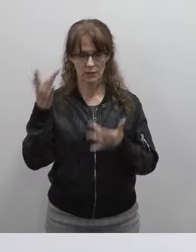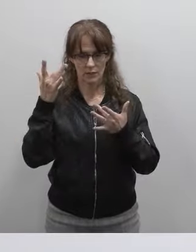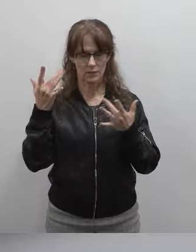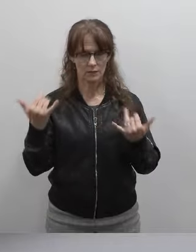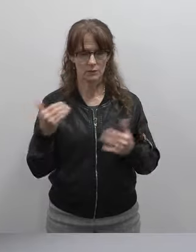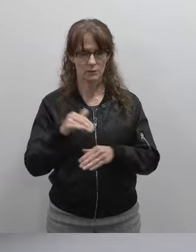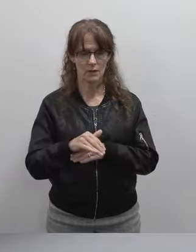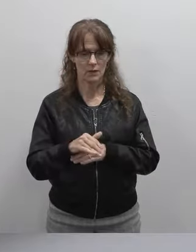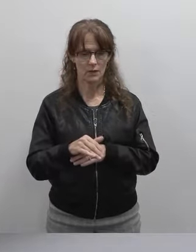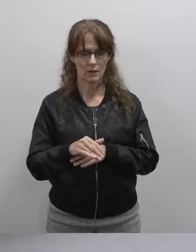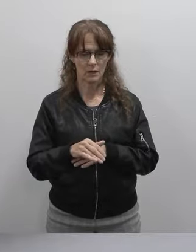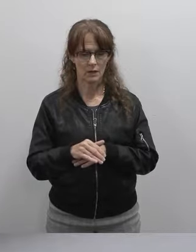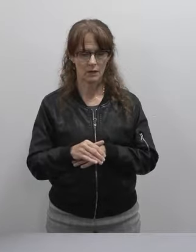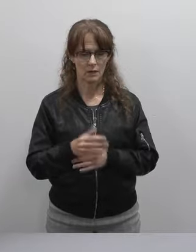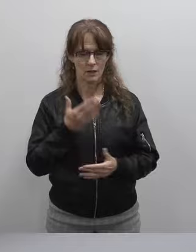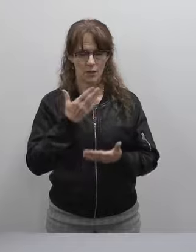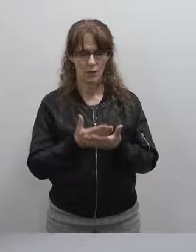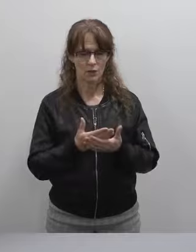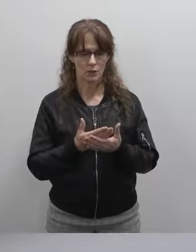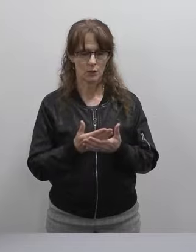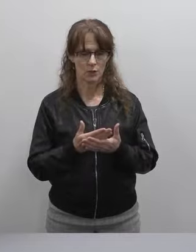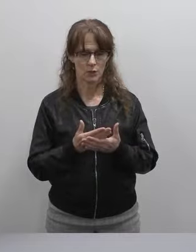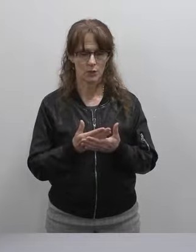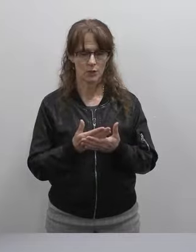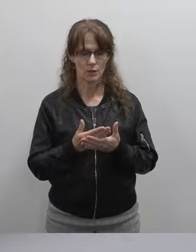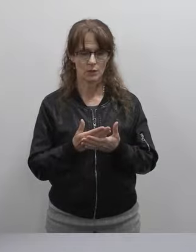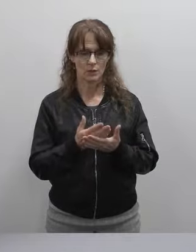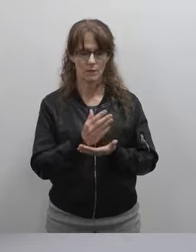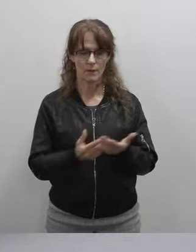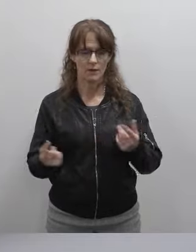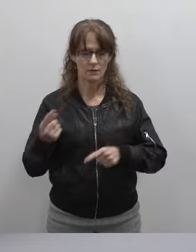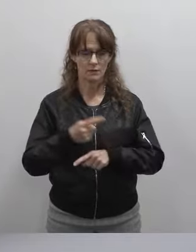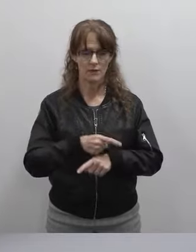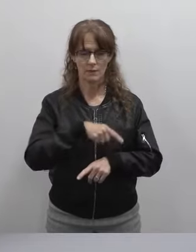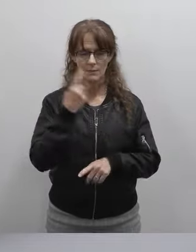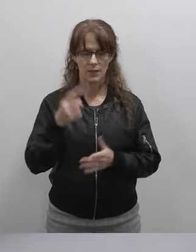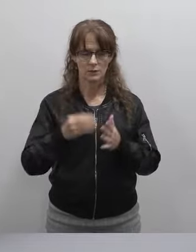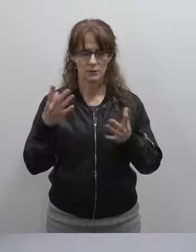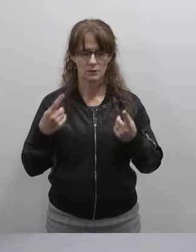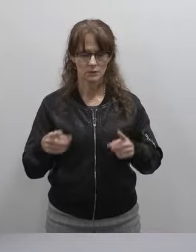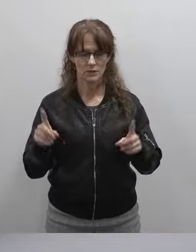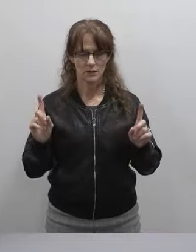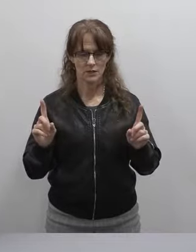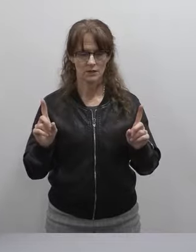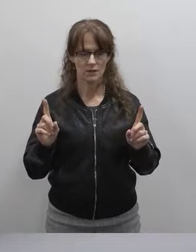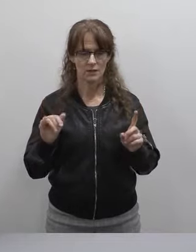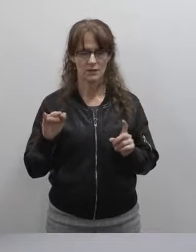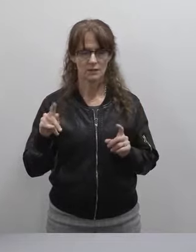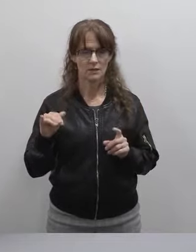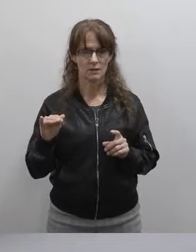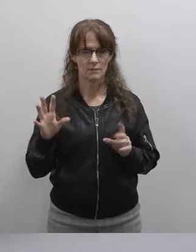for spending a good portion of your day at the Black Student Achievement Initiative Symposium,